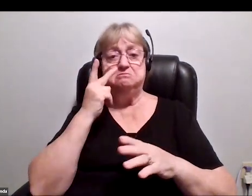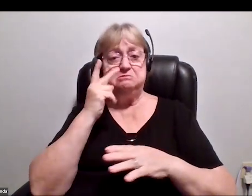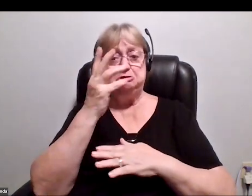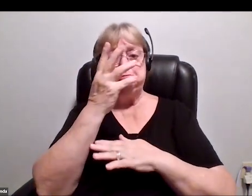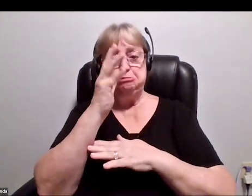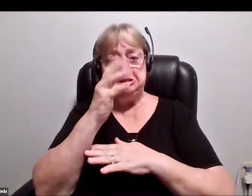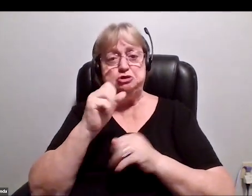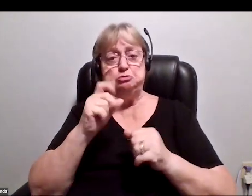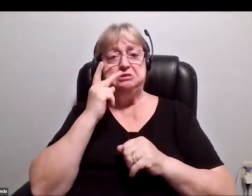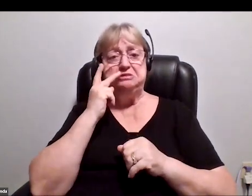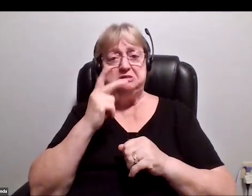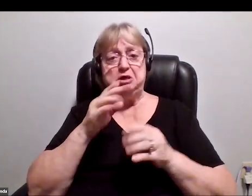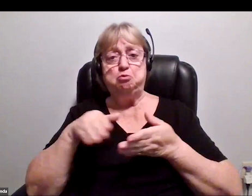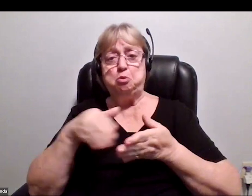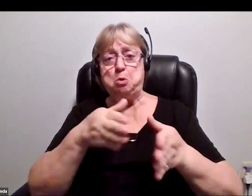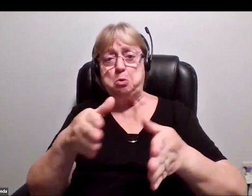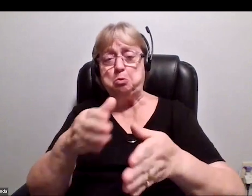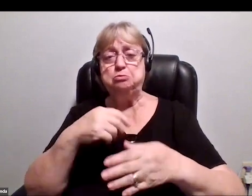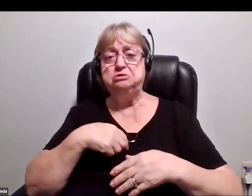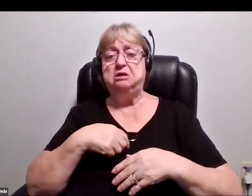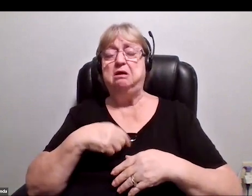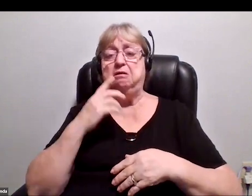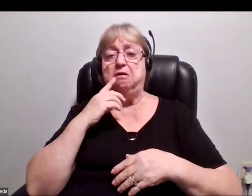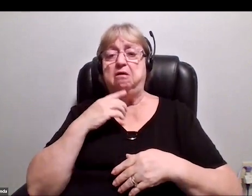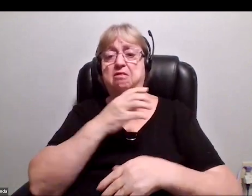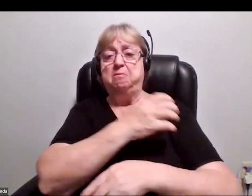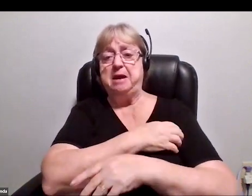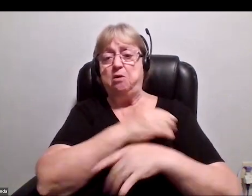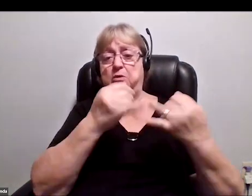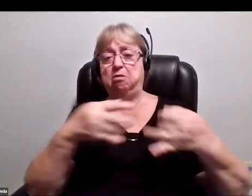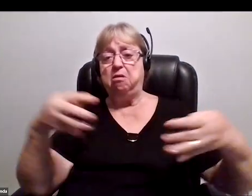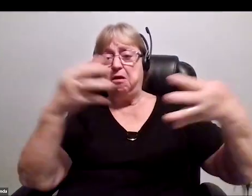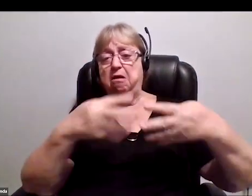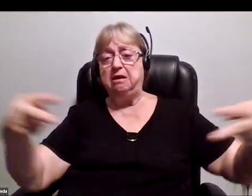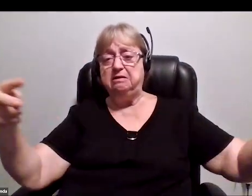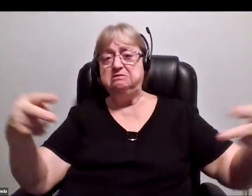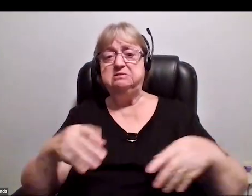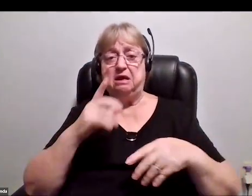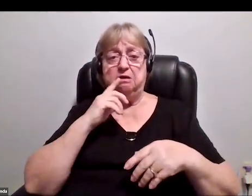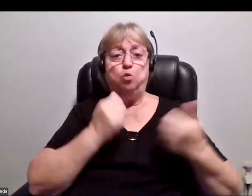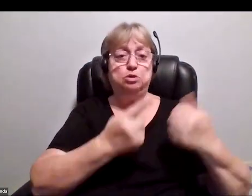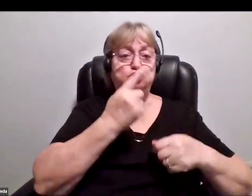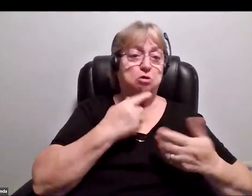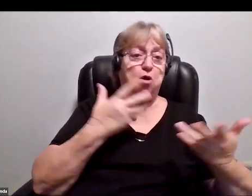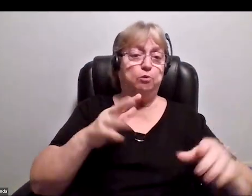you can see power lines, you can see the differences in fields that have been harvested and not, ones that have been planted.